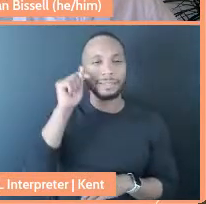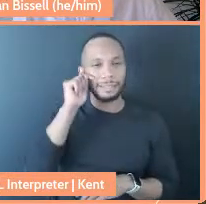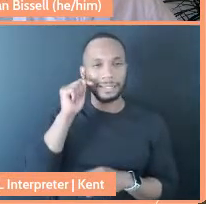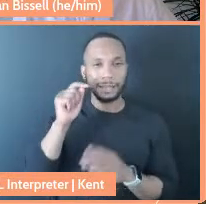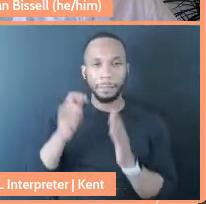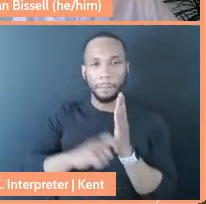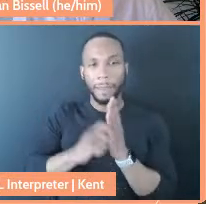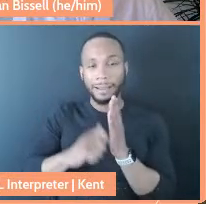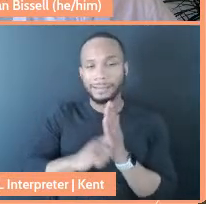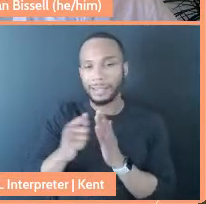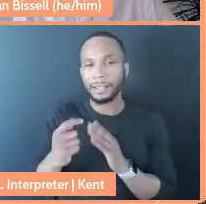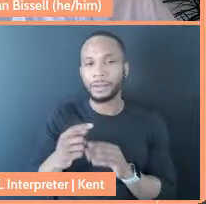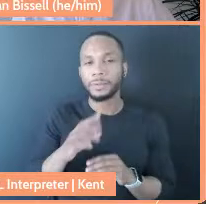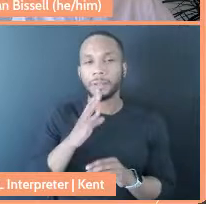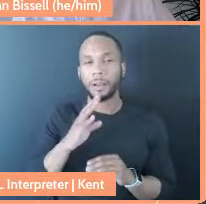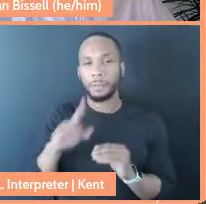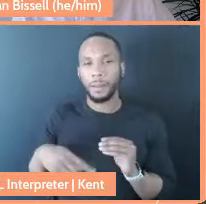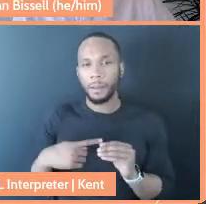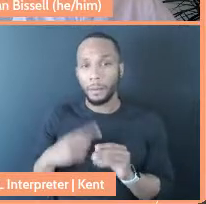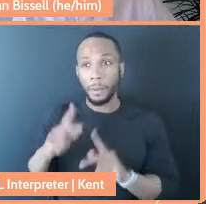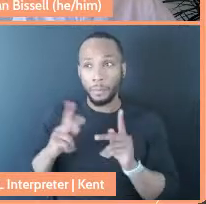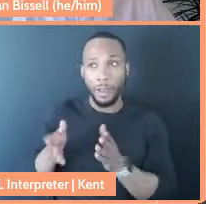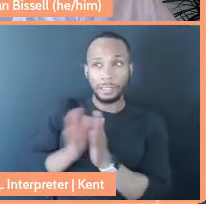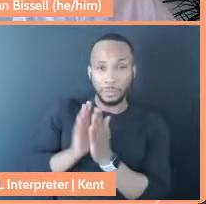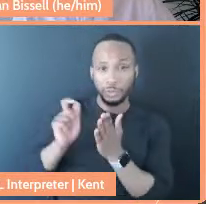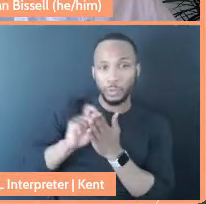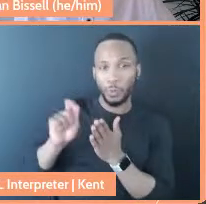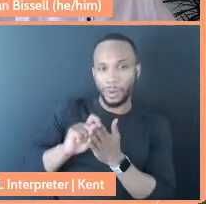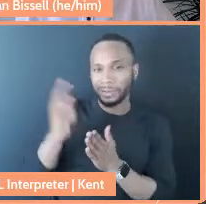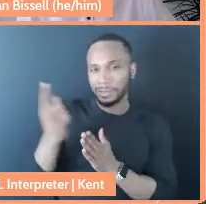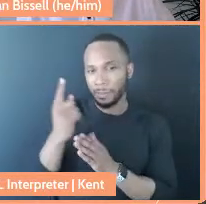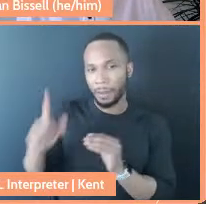and they were saying ... And people asked me to write something about this